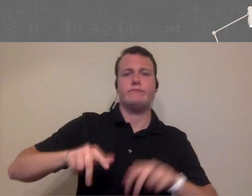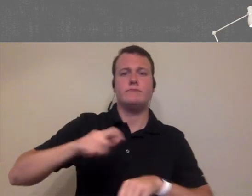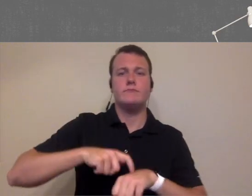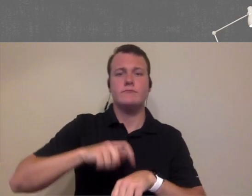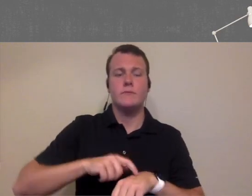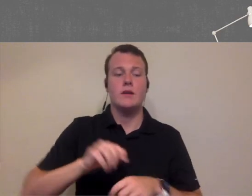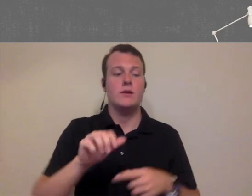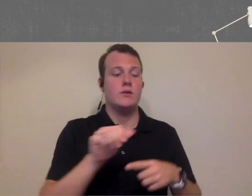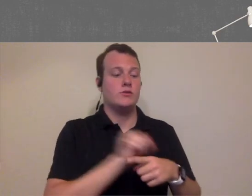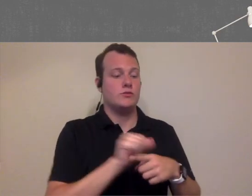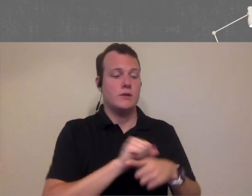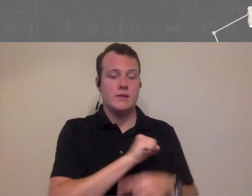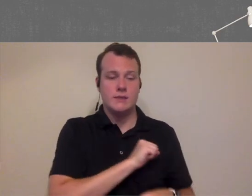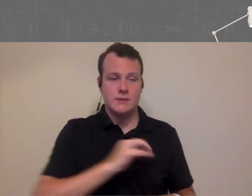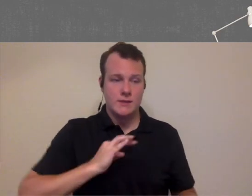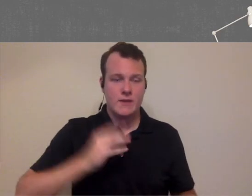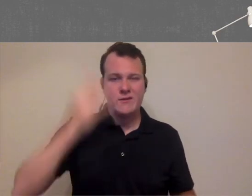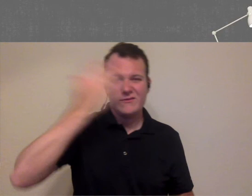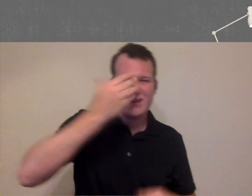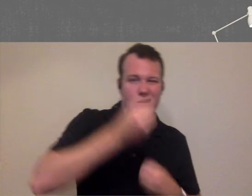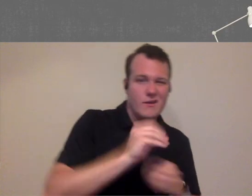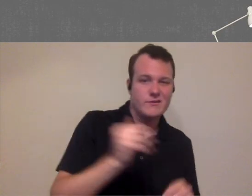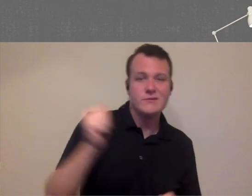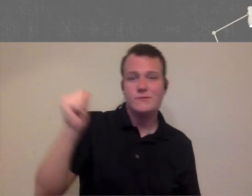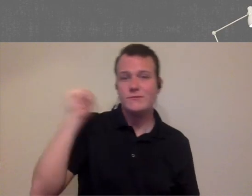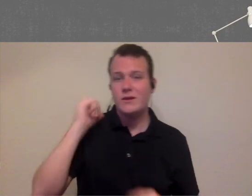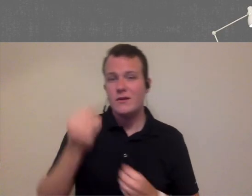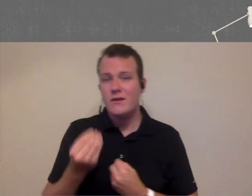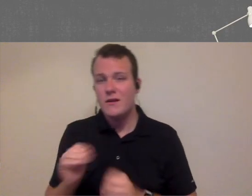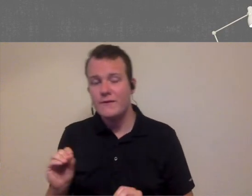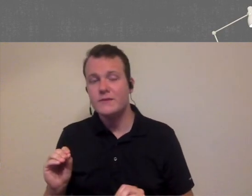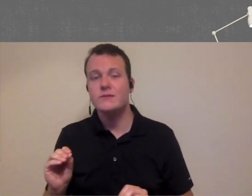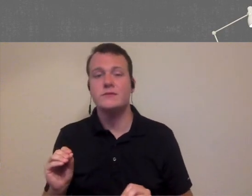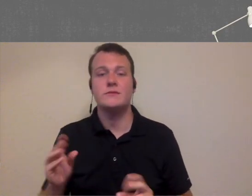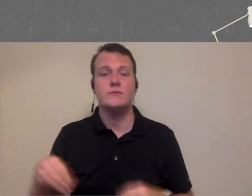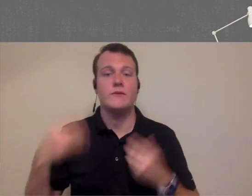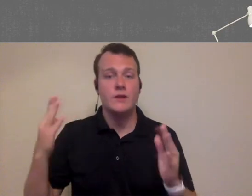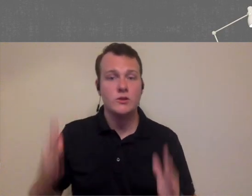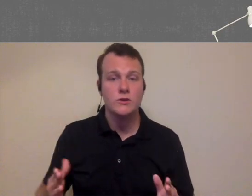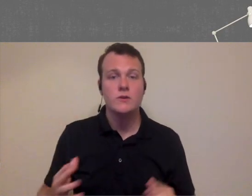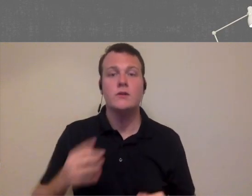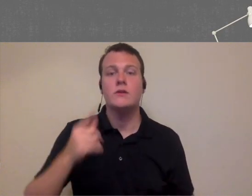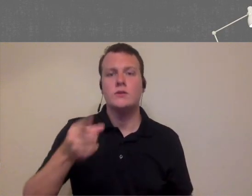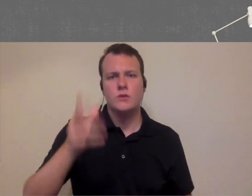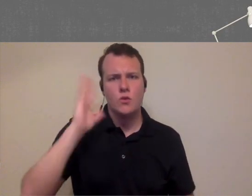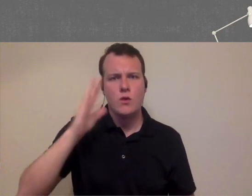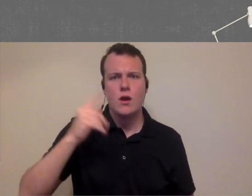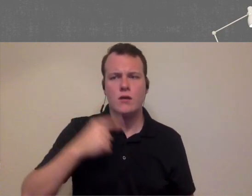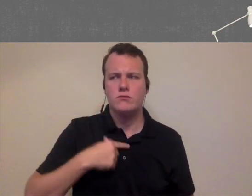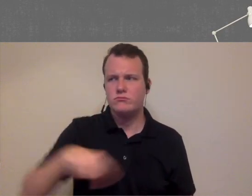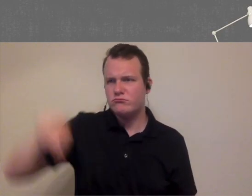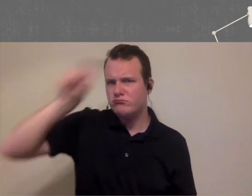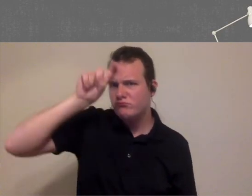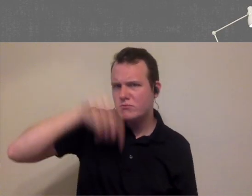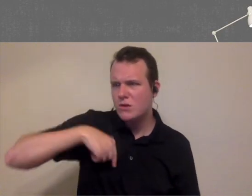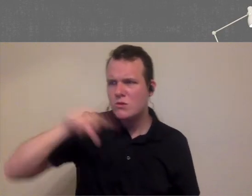right because you're training of staff whether it's a staff front office back office whether it's a provider and you're gonna question it right away